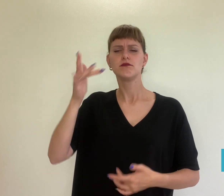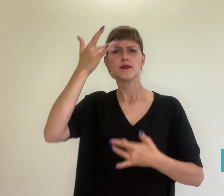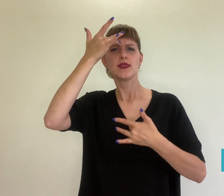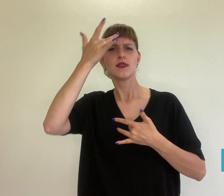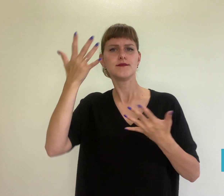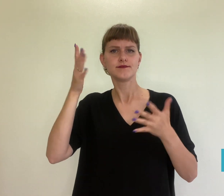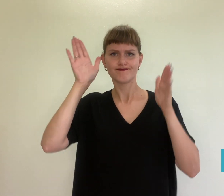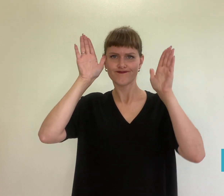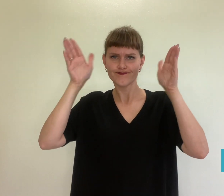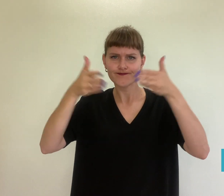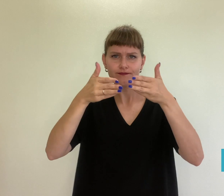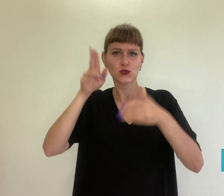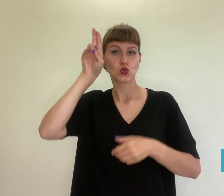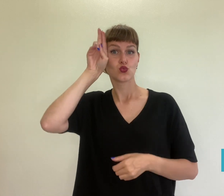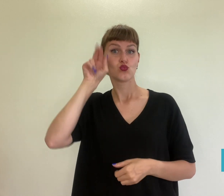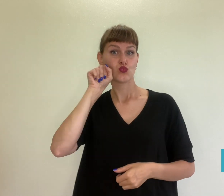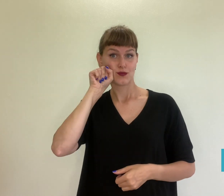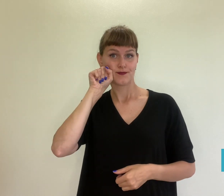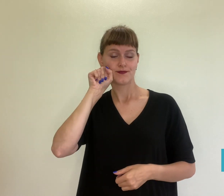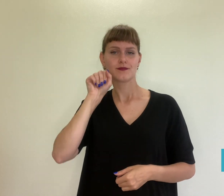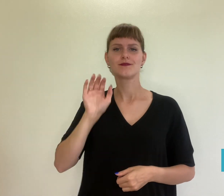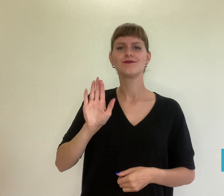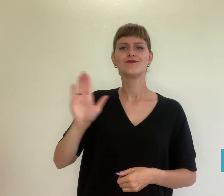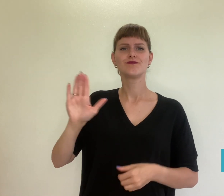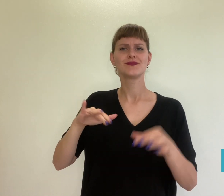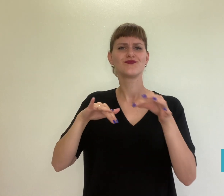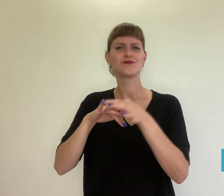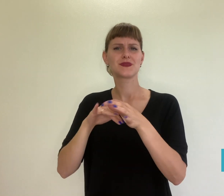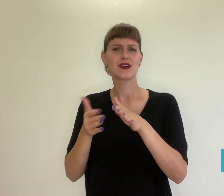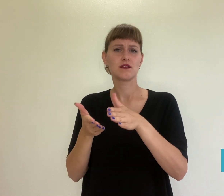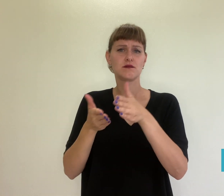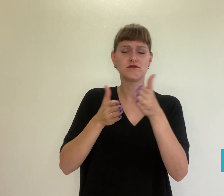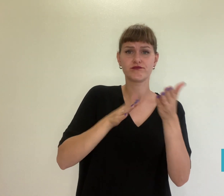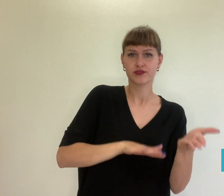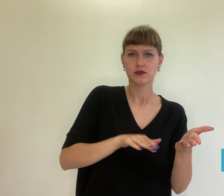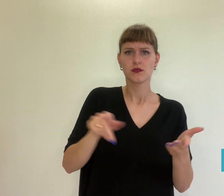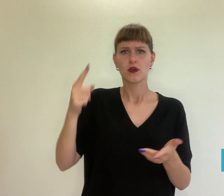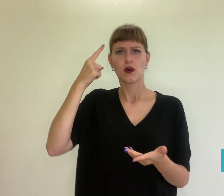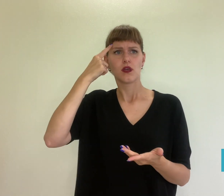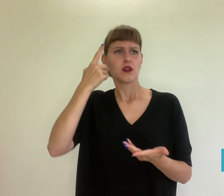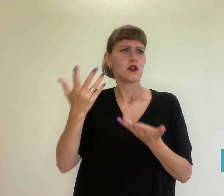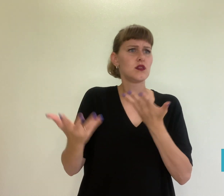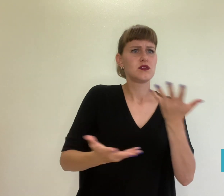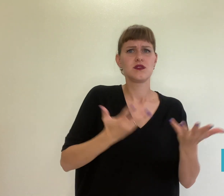He has Usher syndrome. After the death of his wife,